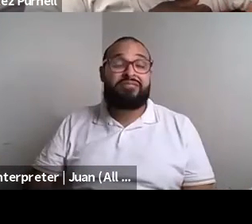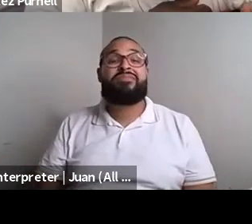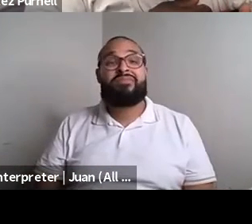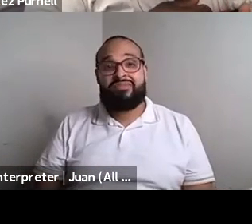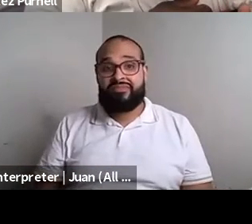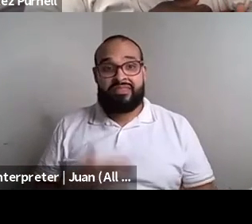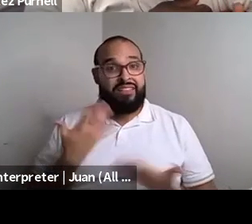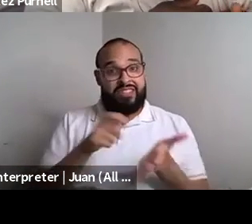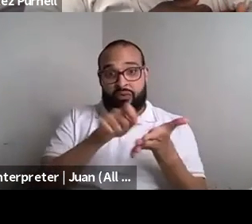Feature film.